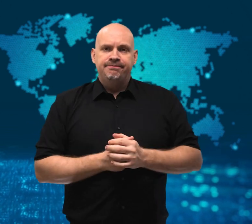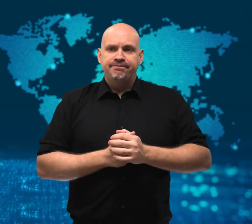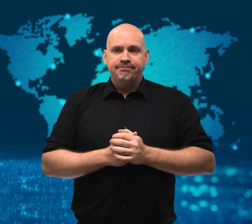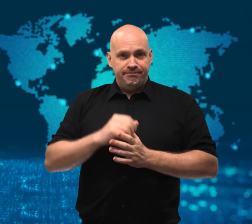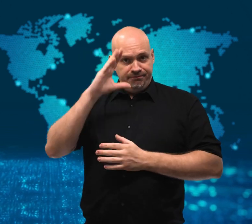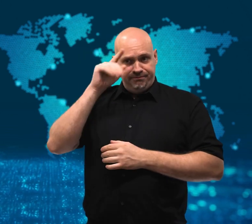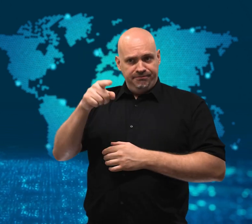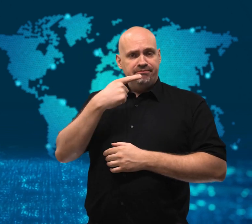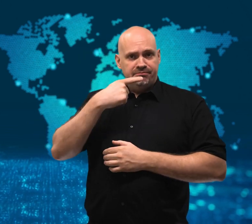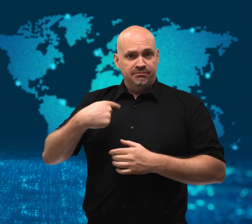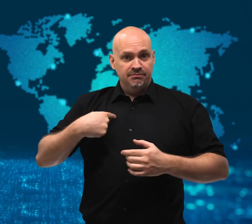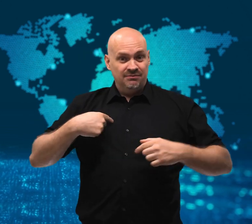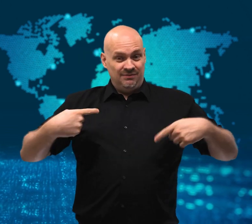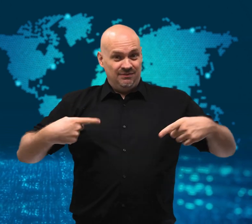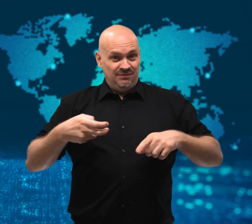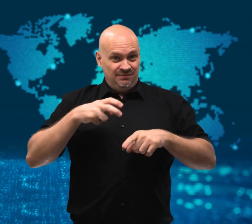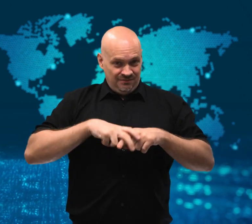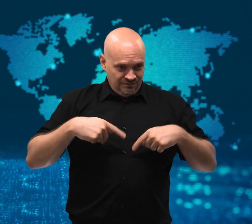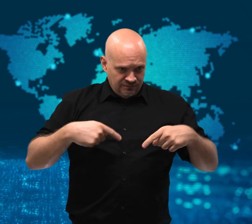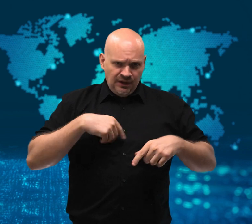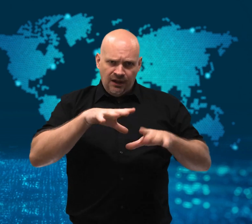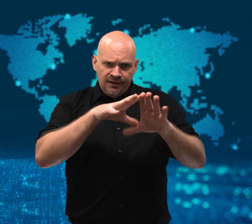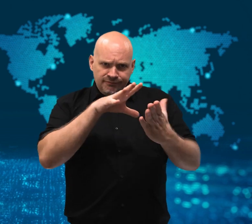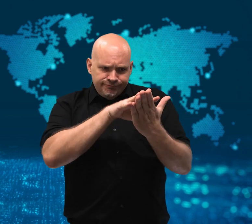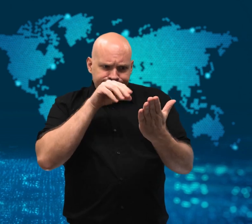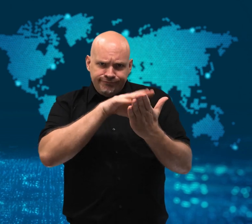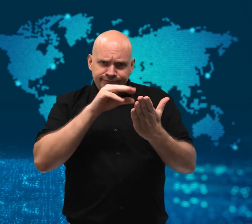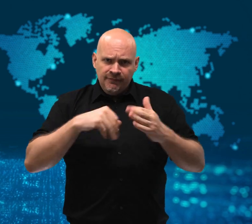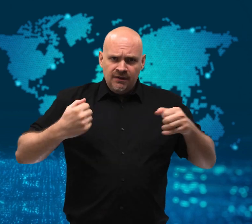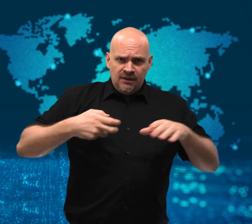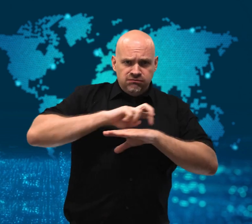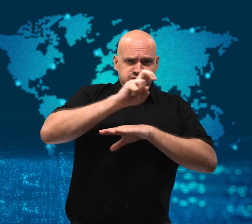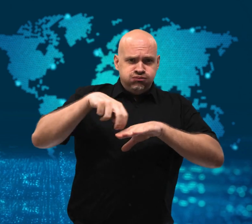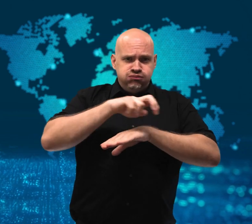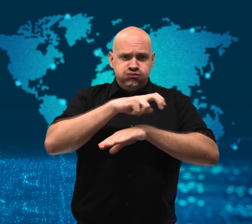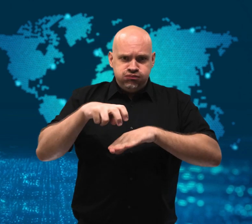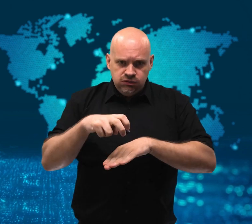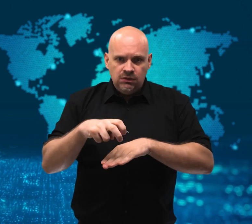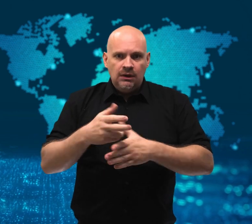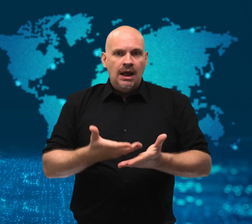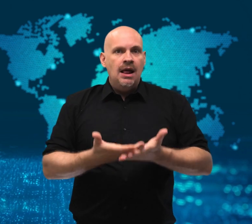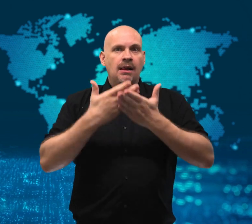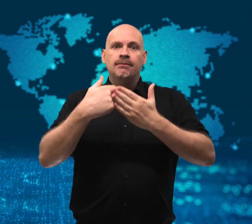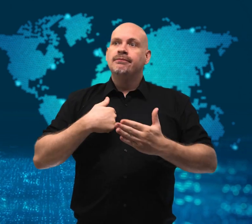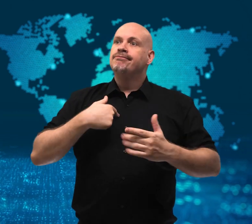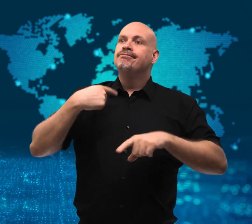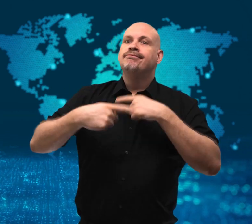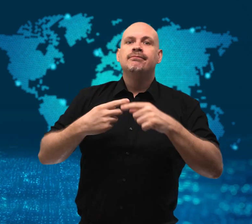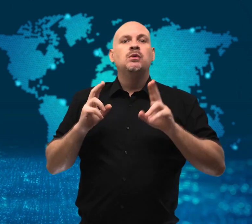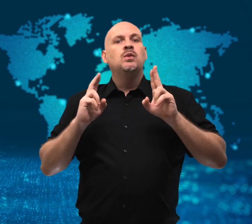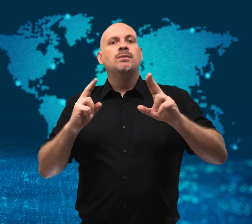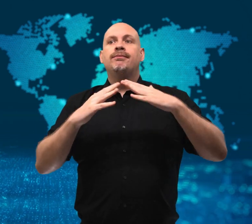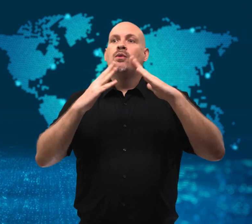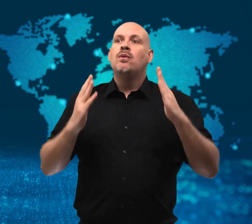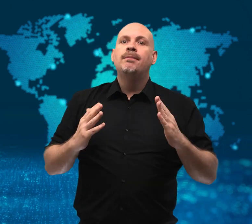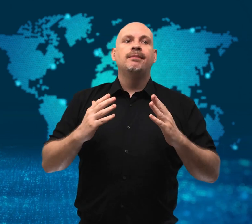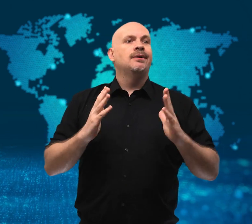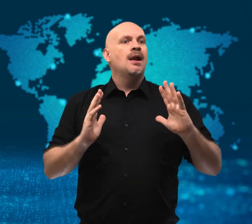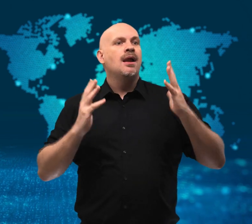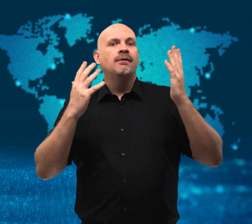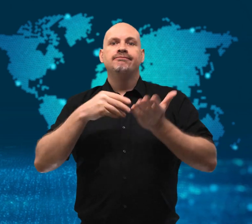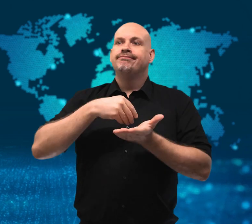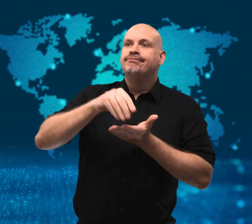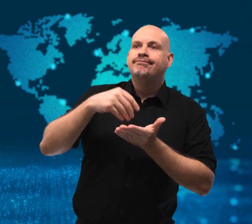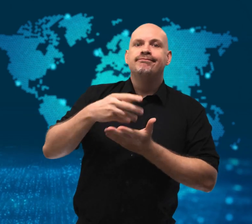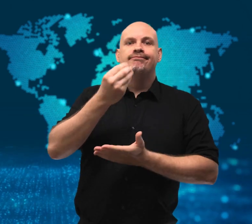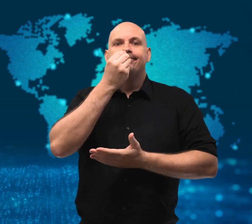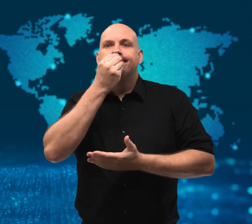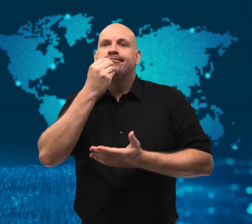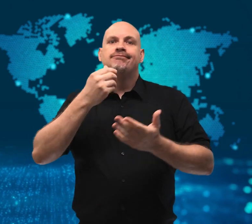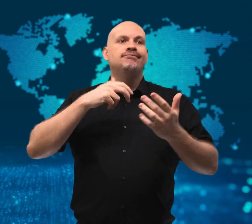everyday life, including going up and down curbs as well as